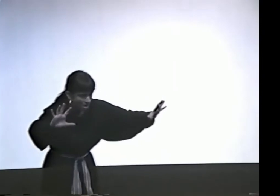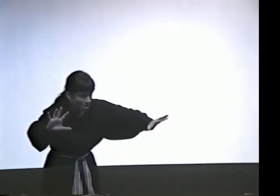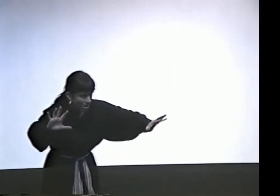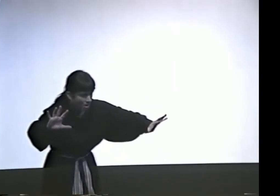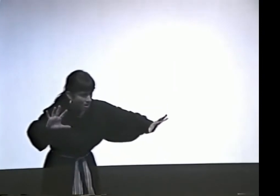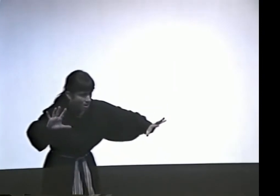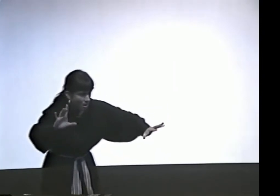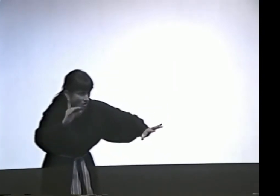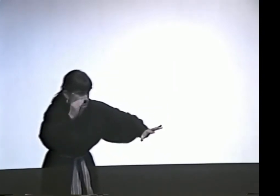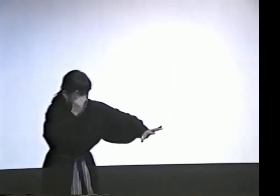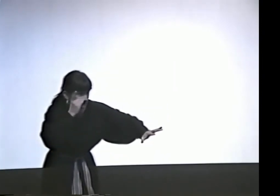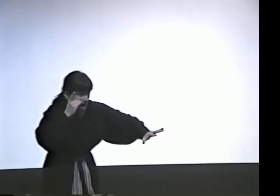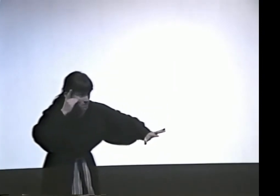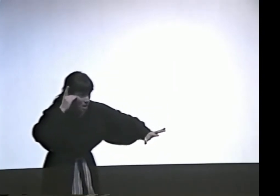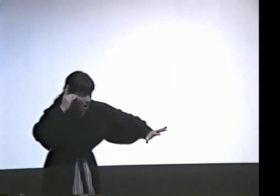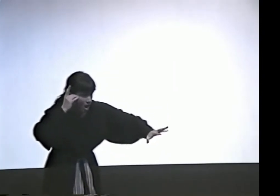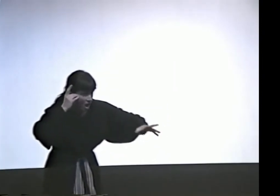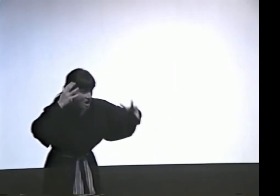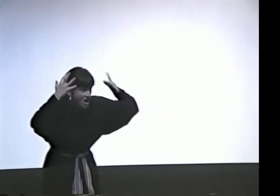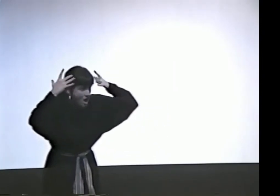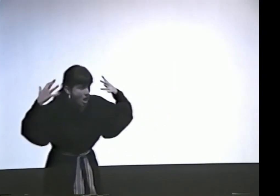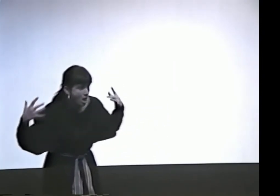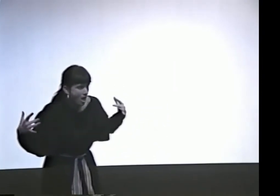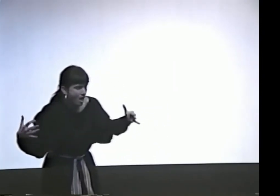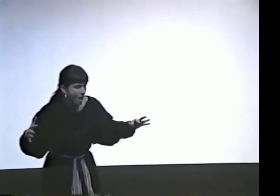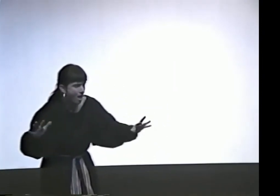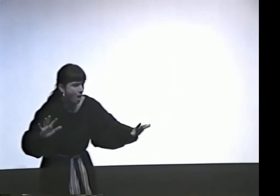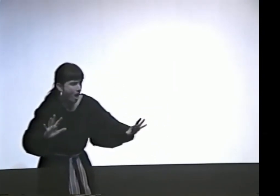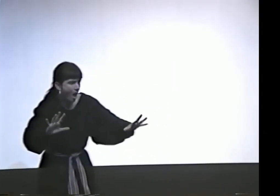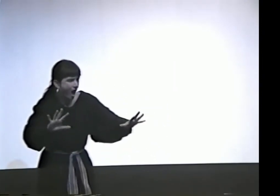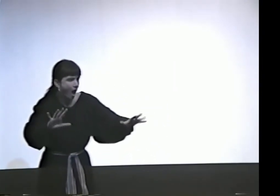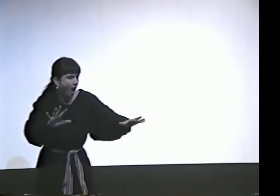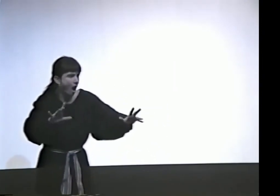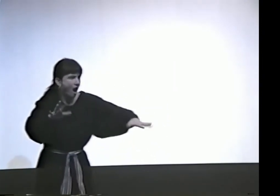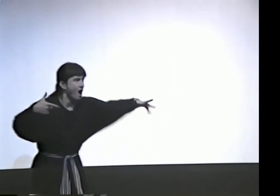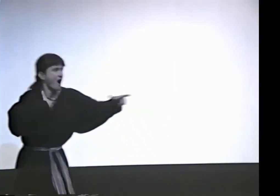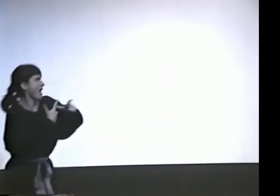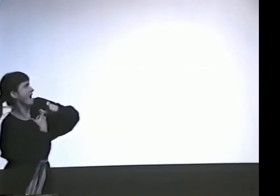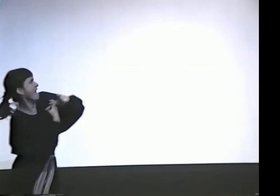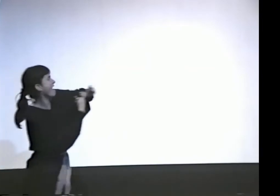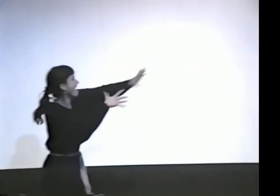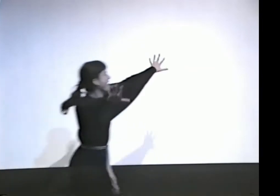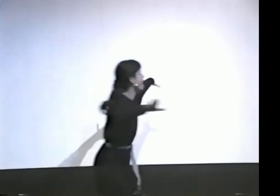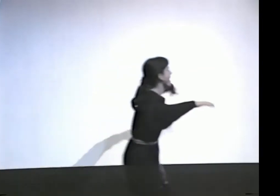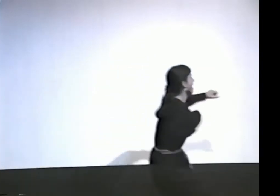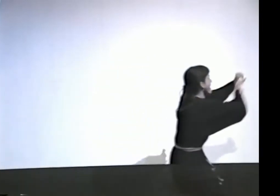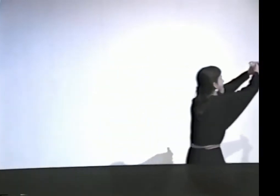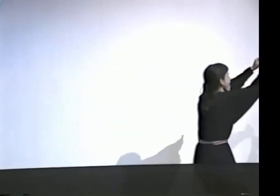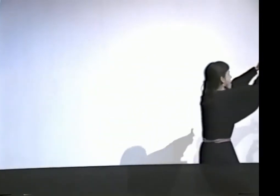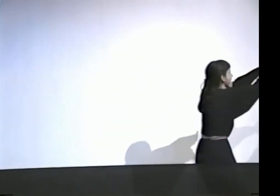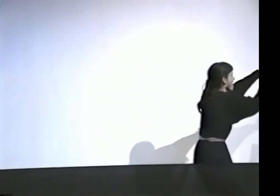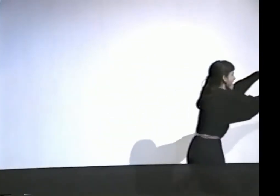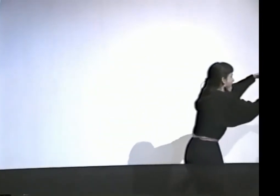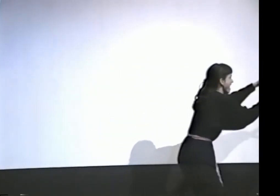I'M YOUR ROOMMATE." OH, IT WAS DEBBIE WITH HER LONG HAIR. I RAN TO THE DOOR,